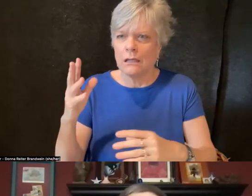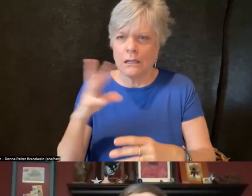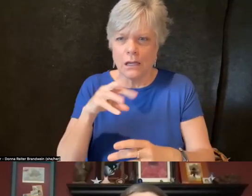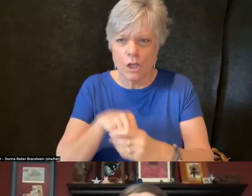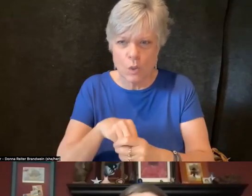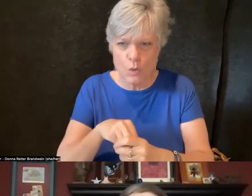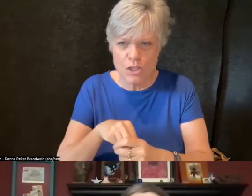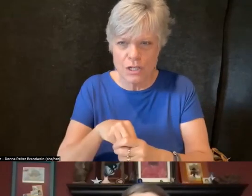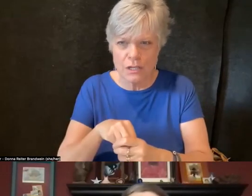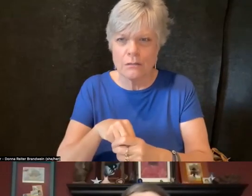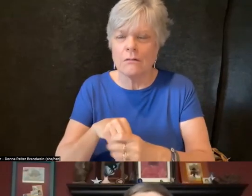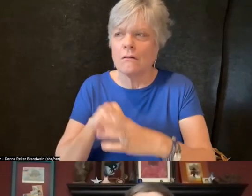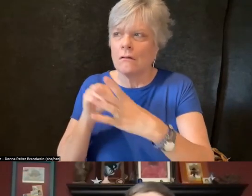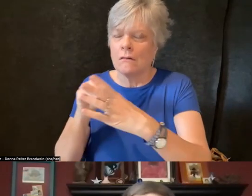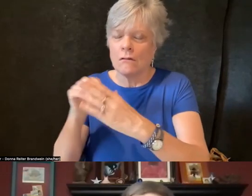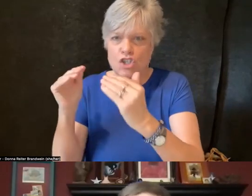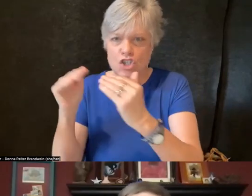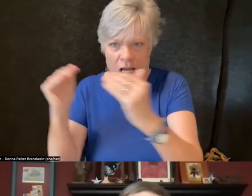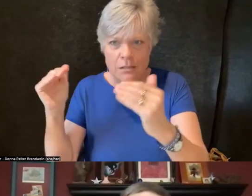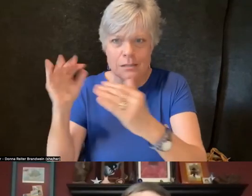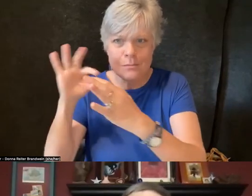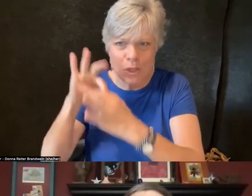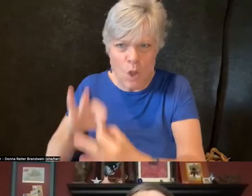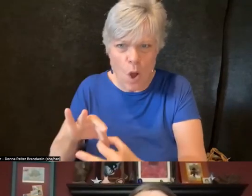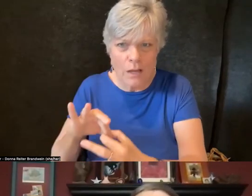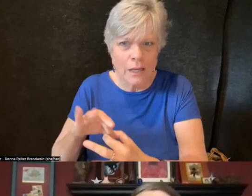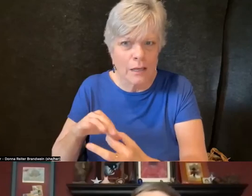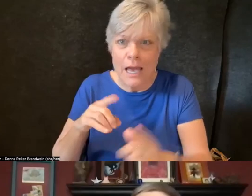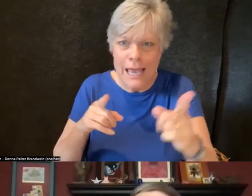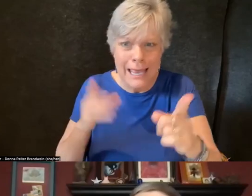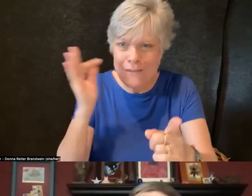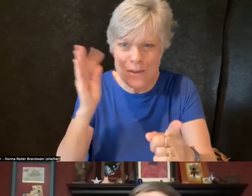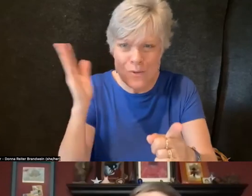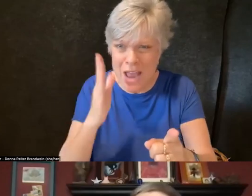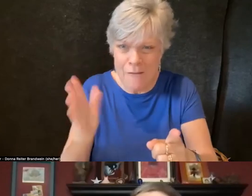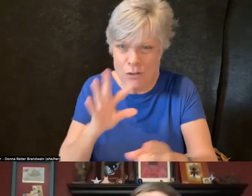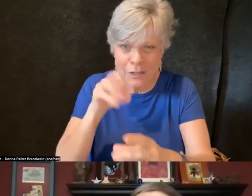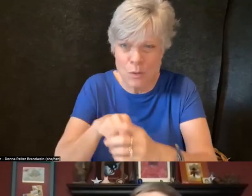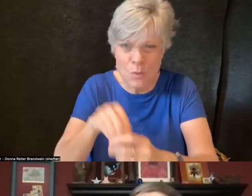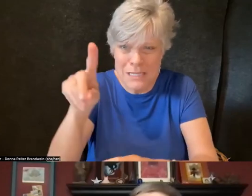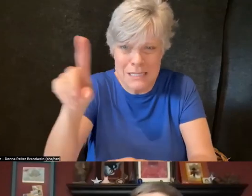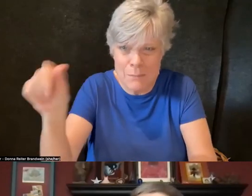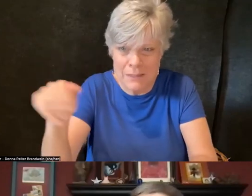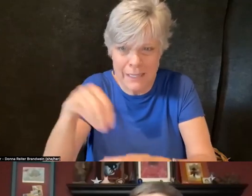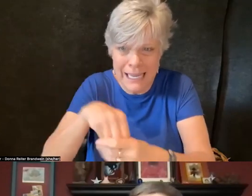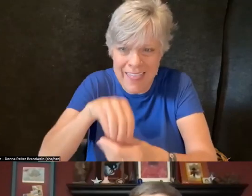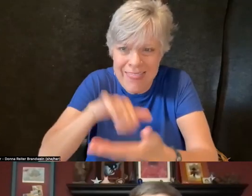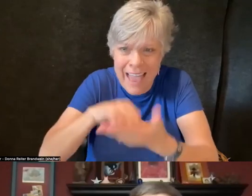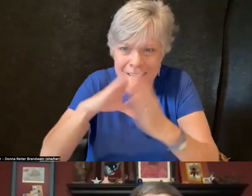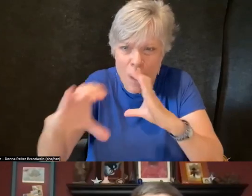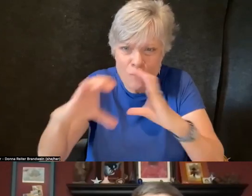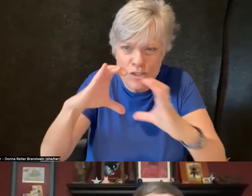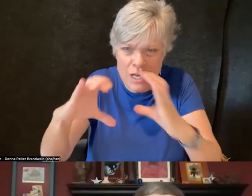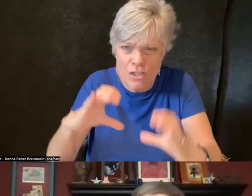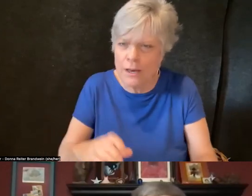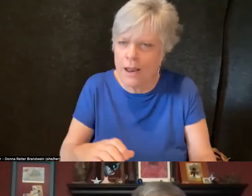of that interaction is not okay. So I think that students have to be part of all of those conversations and committees